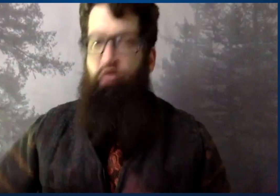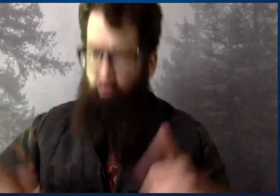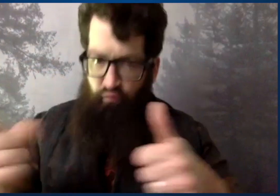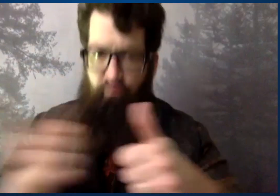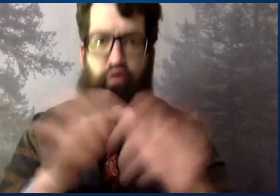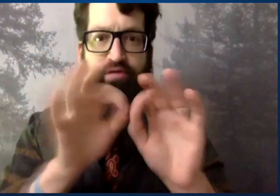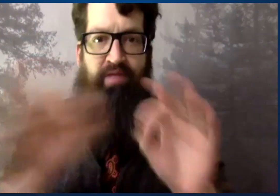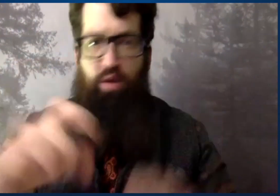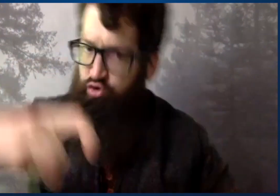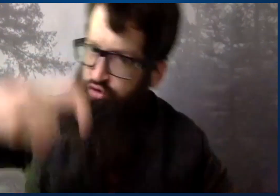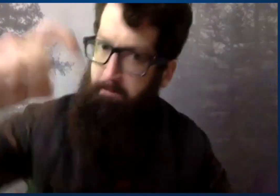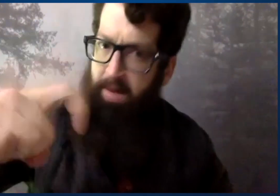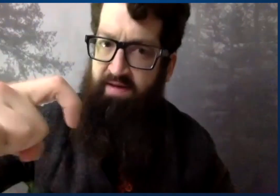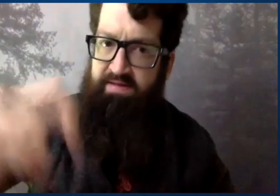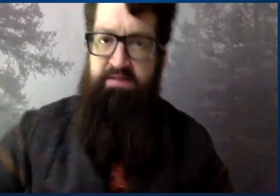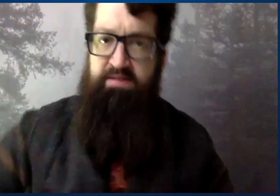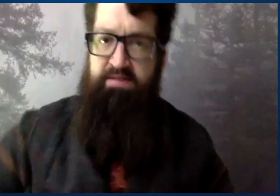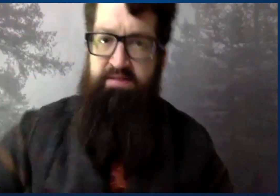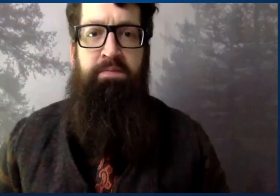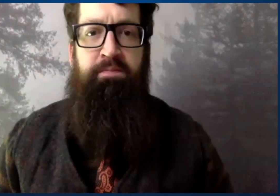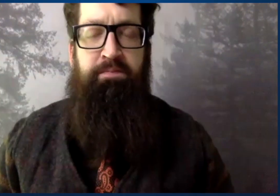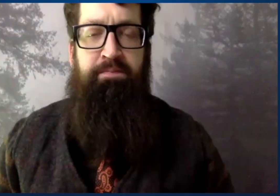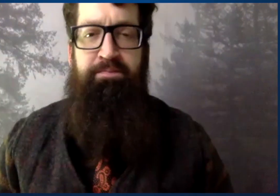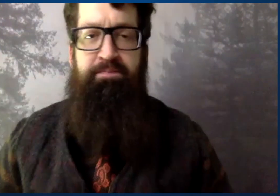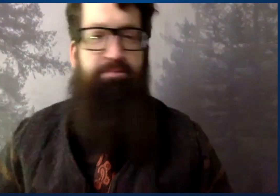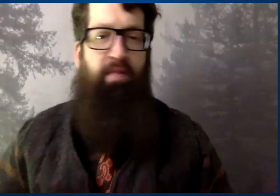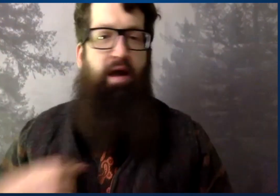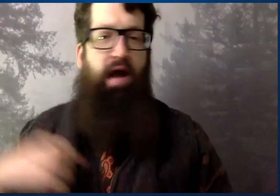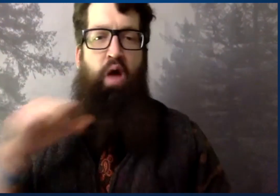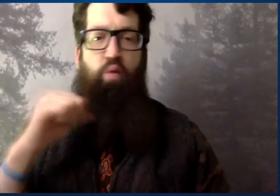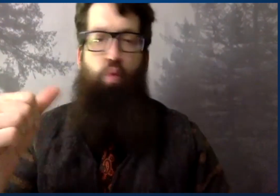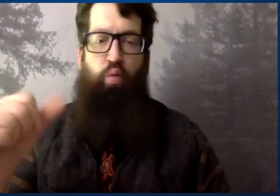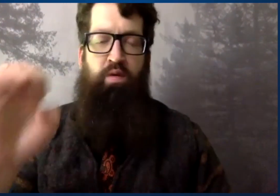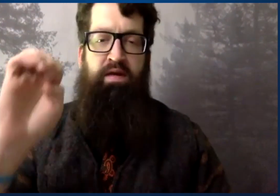straight up, this you absolutely need to expose at a very early age.